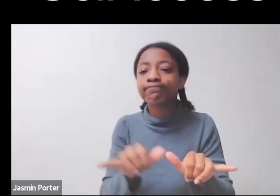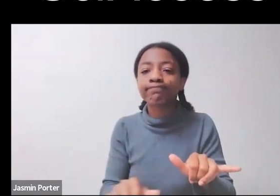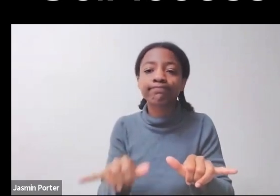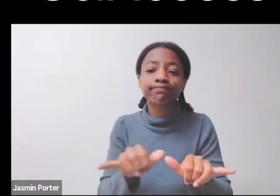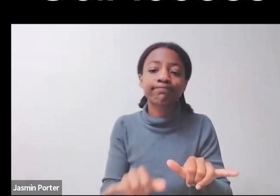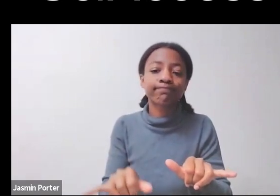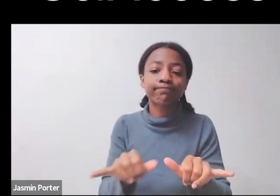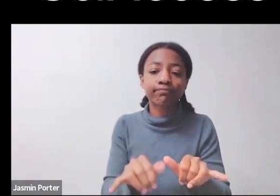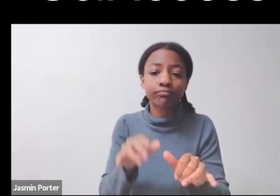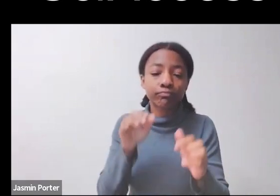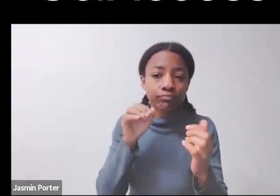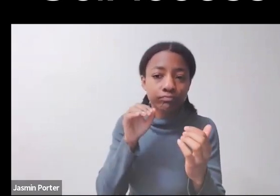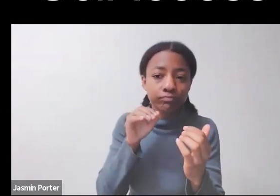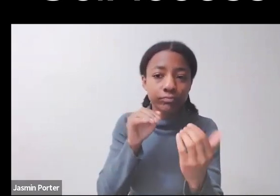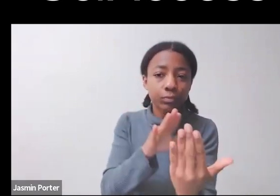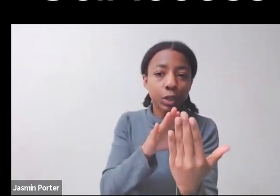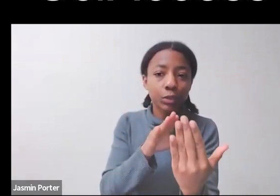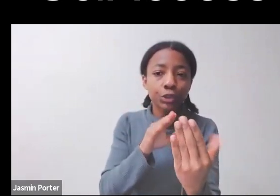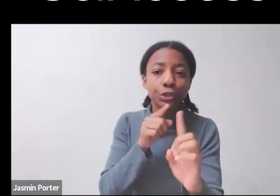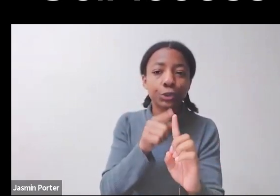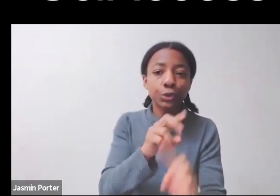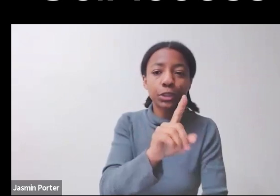Thanks, Daniel. This is Lisette speaking.